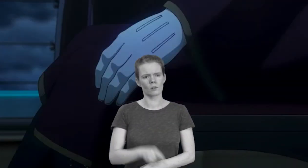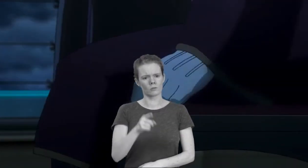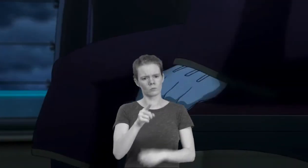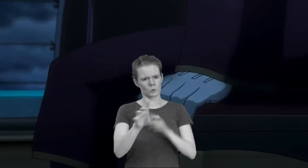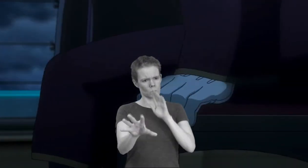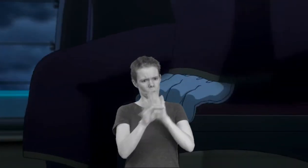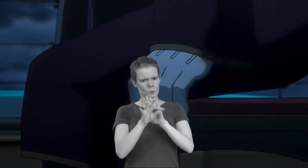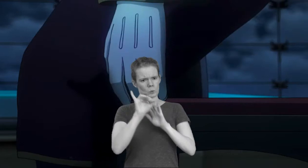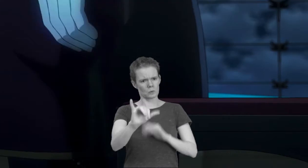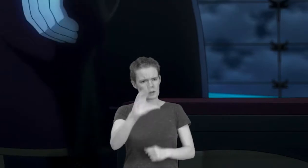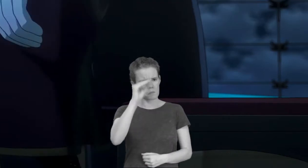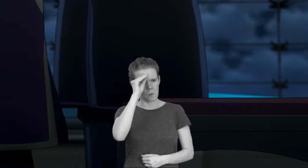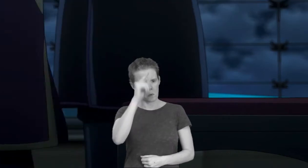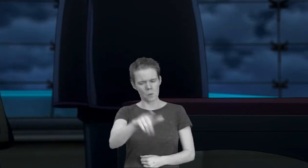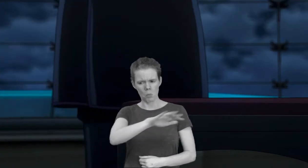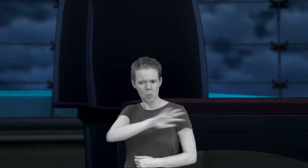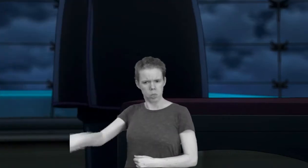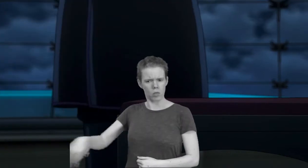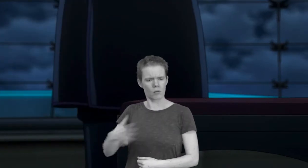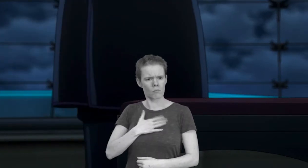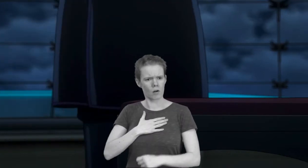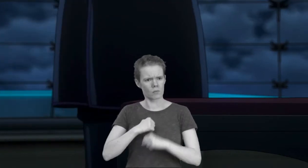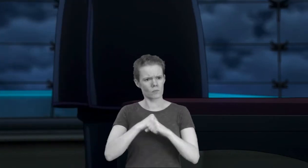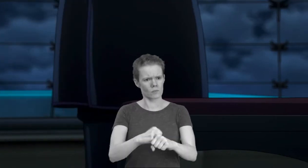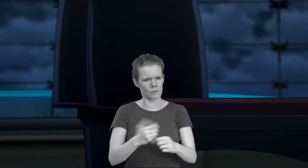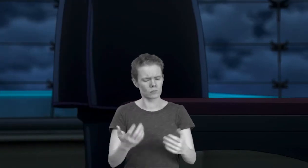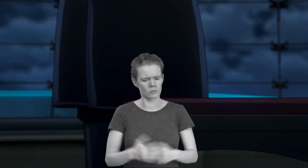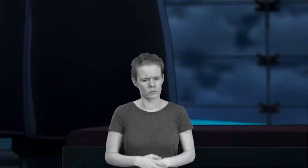She chose that boy over my protection...